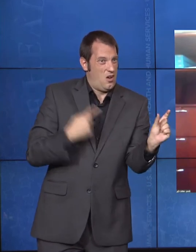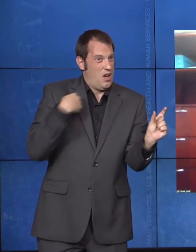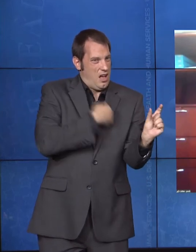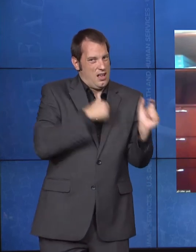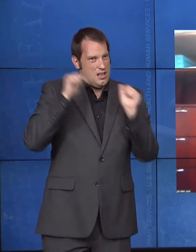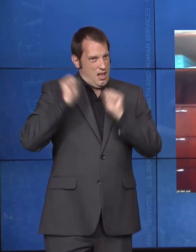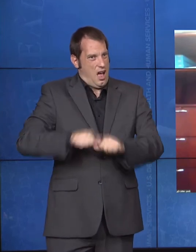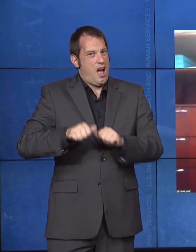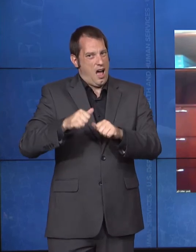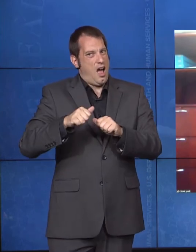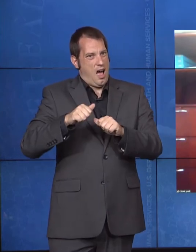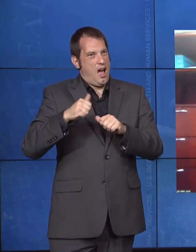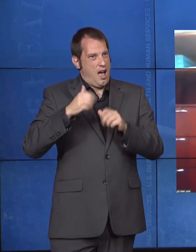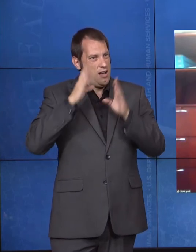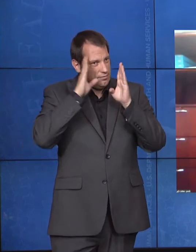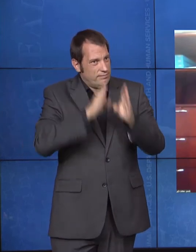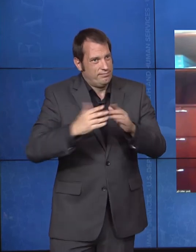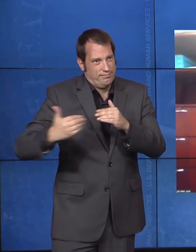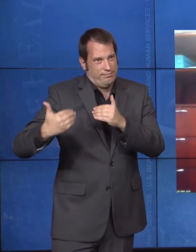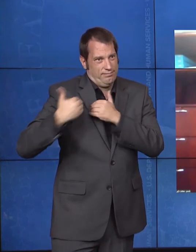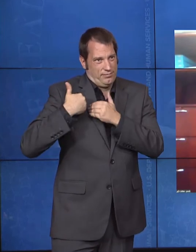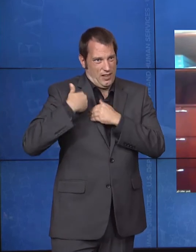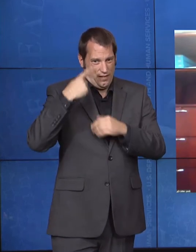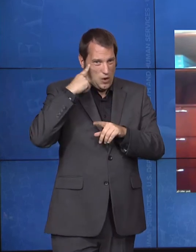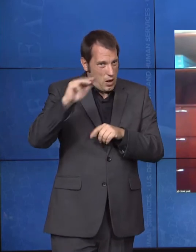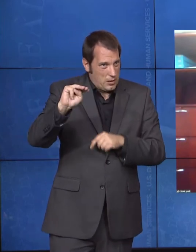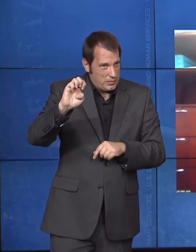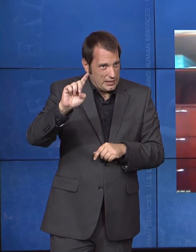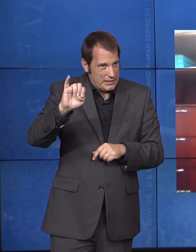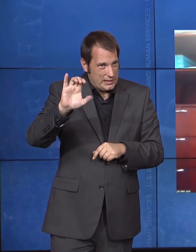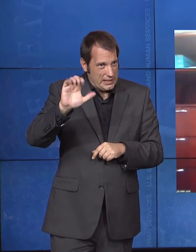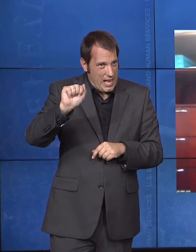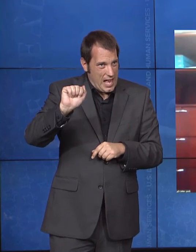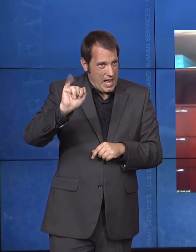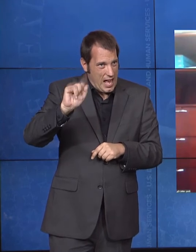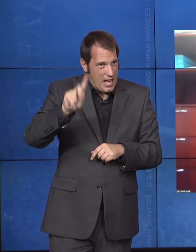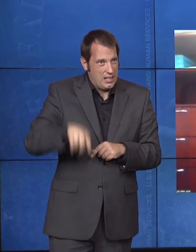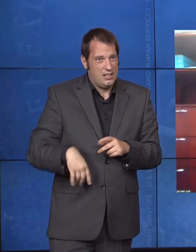and CHIP scorecard, improvement and federal data collection to really raising the bar